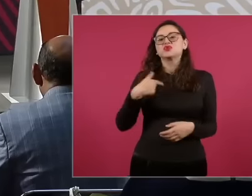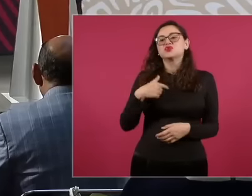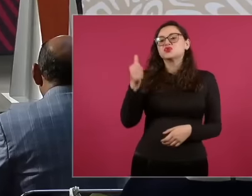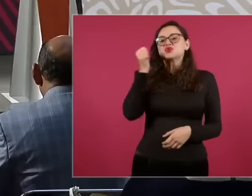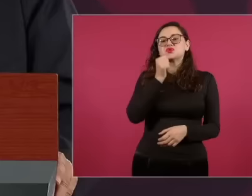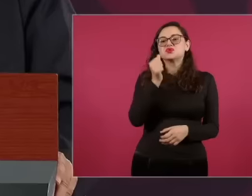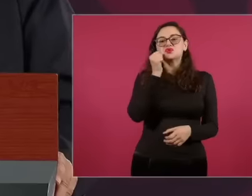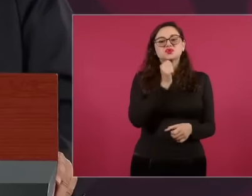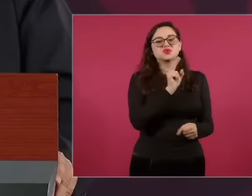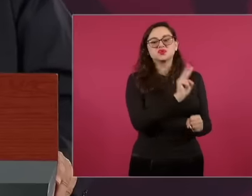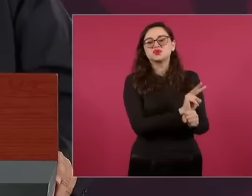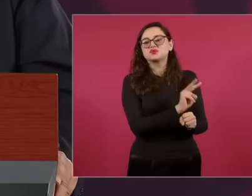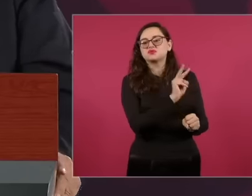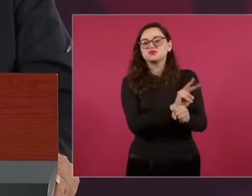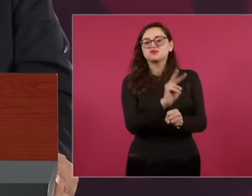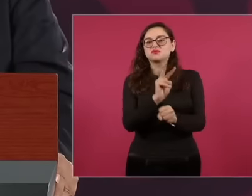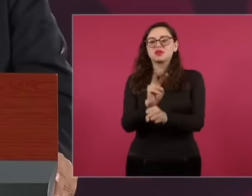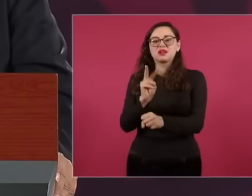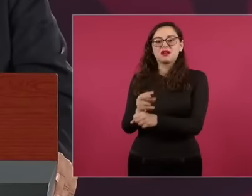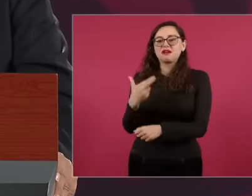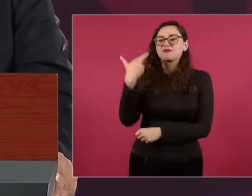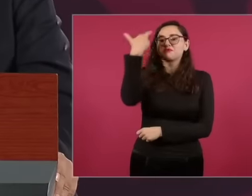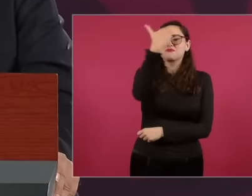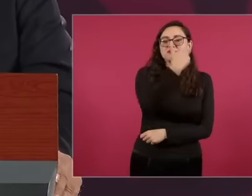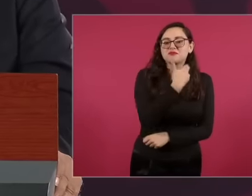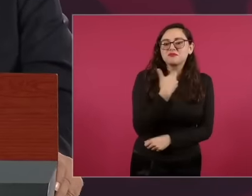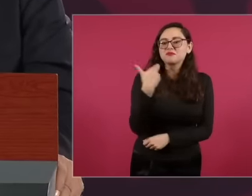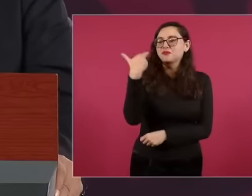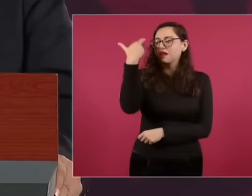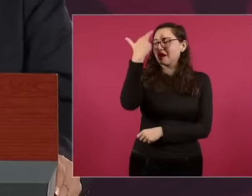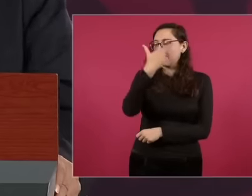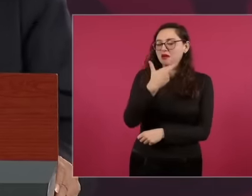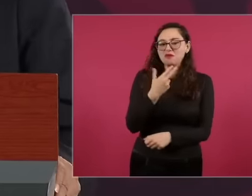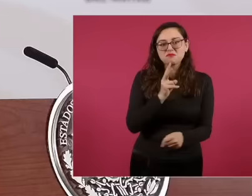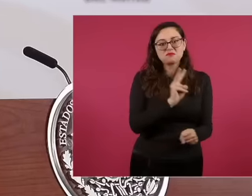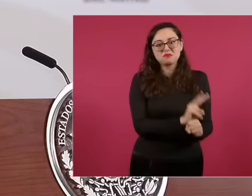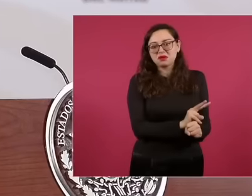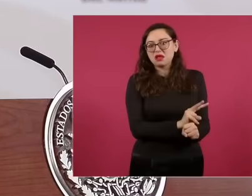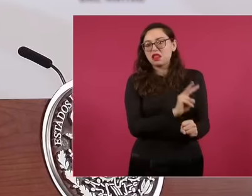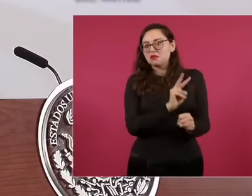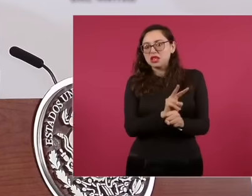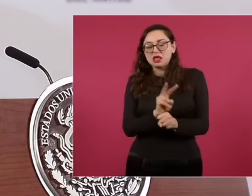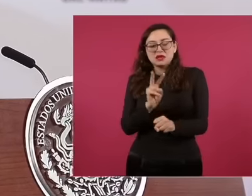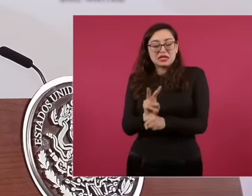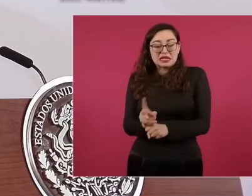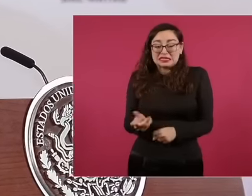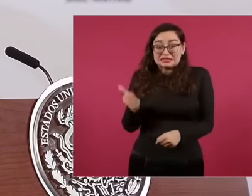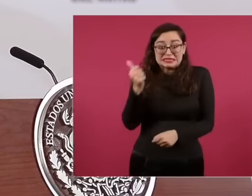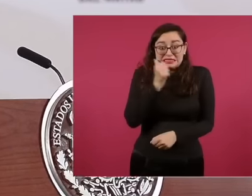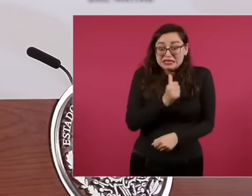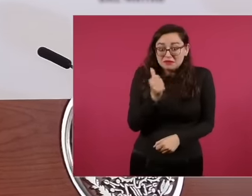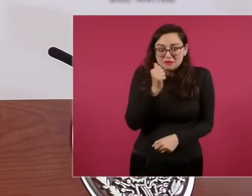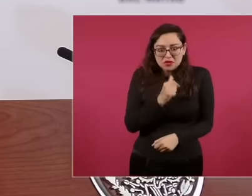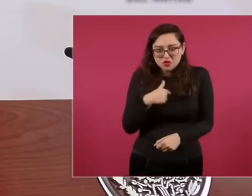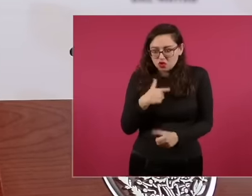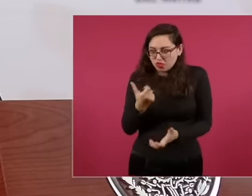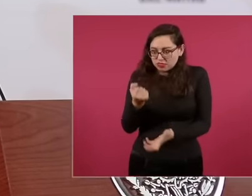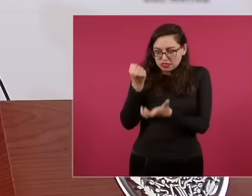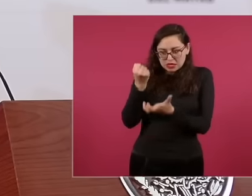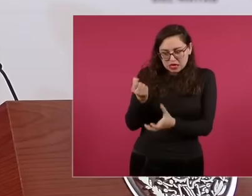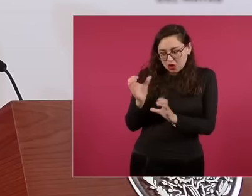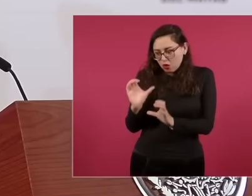all the time I am as Guardian of the public budget which is the people's money